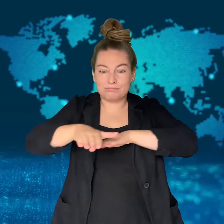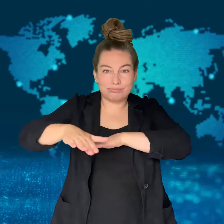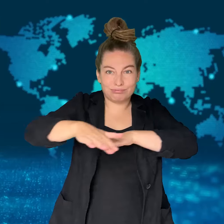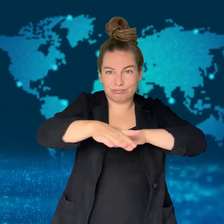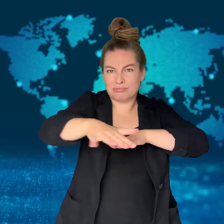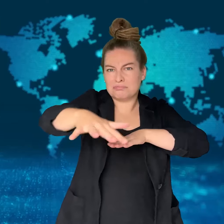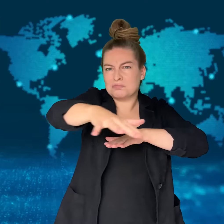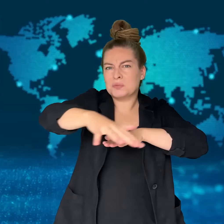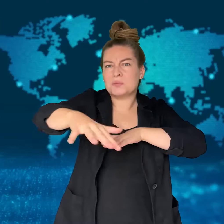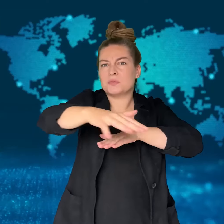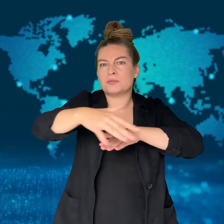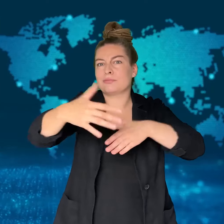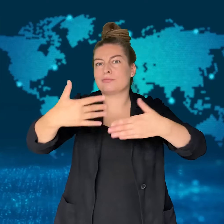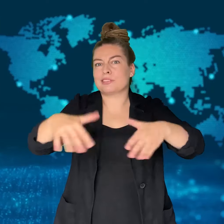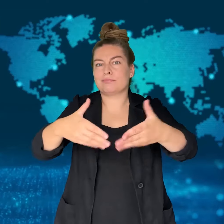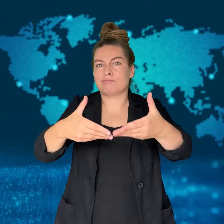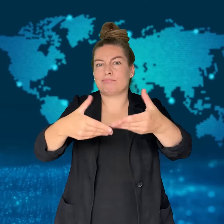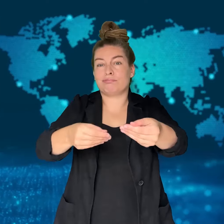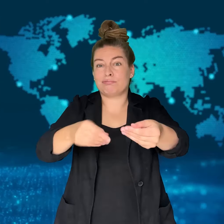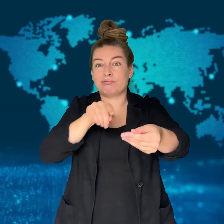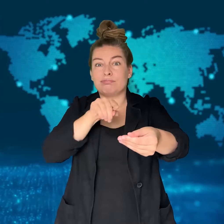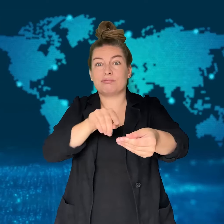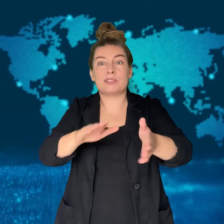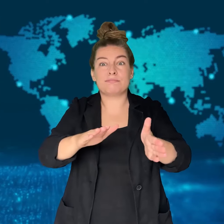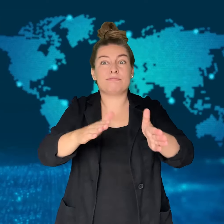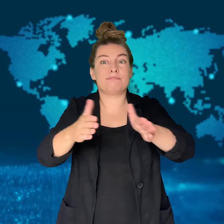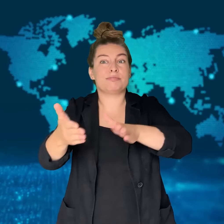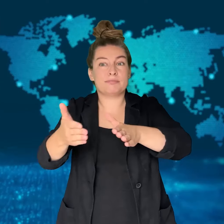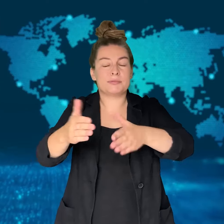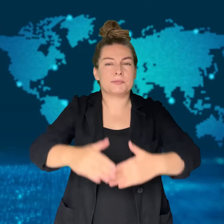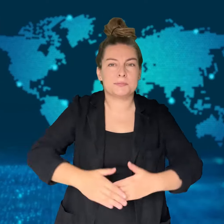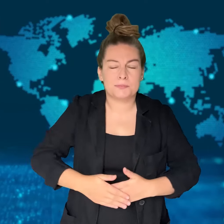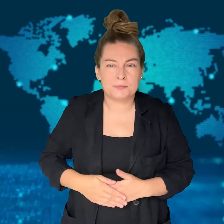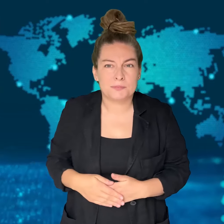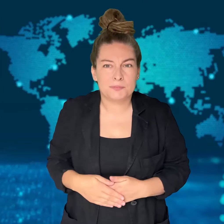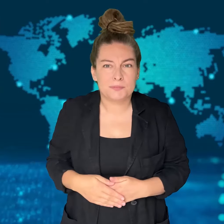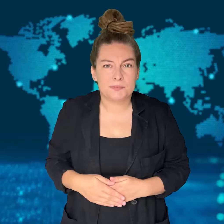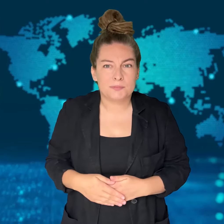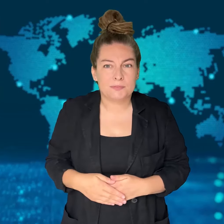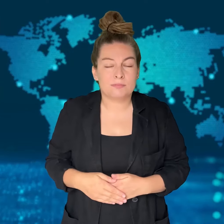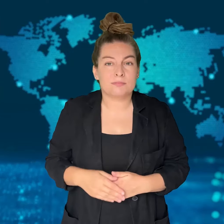and from airplanes at the airport.